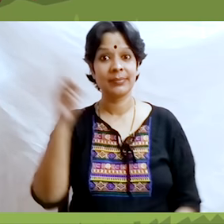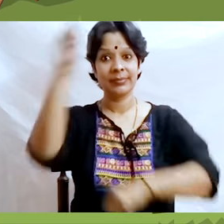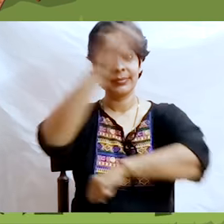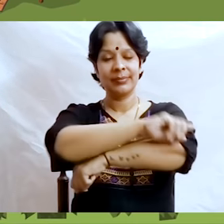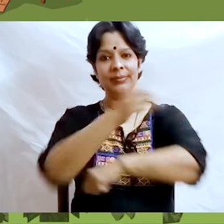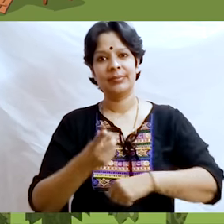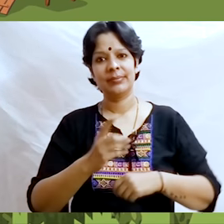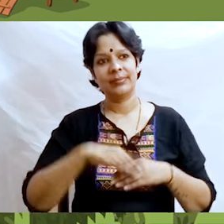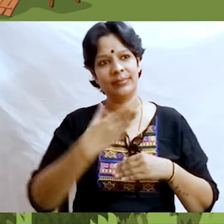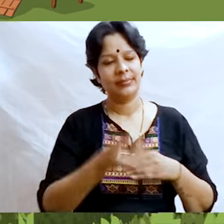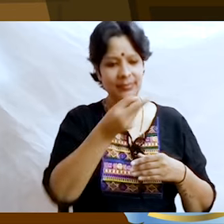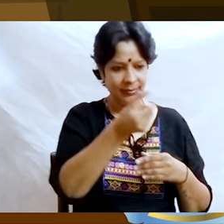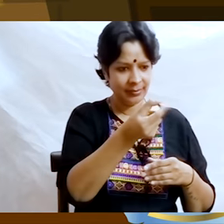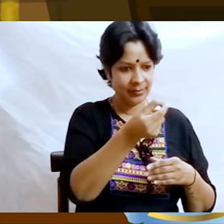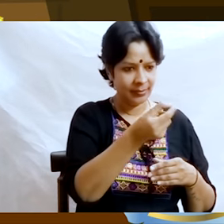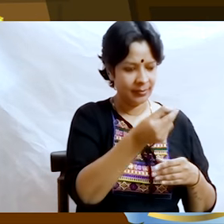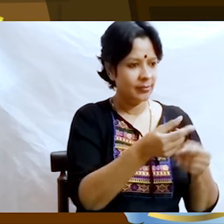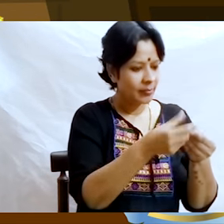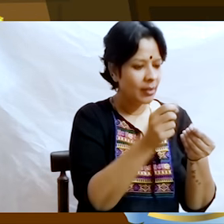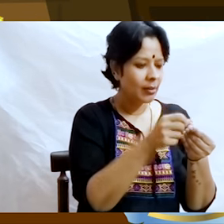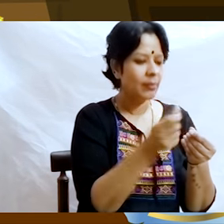then one day After he had finished counting his money